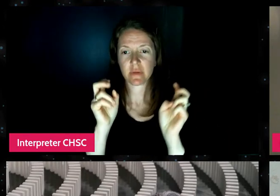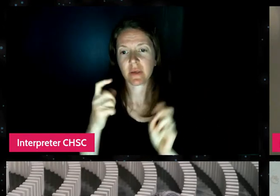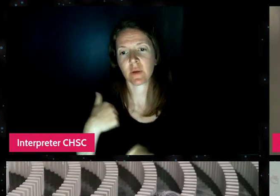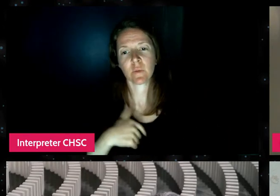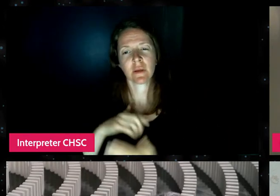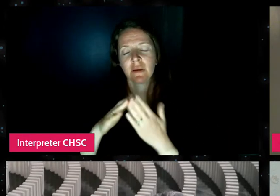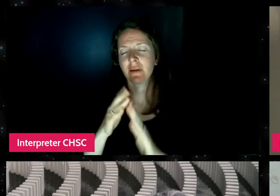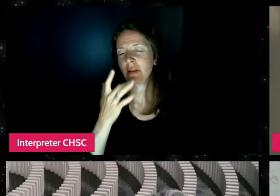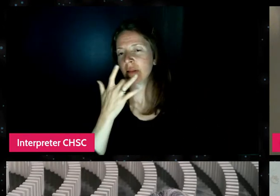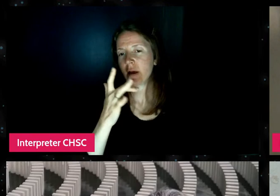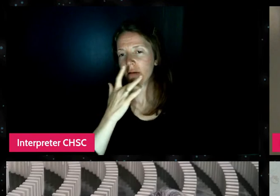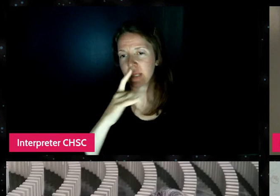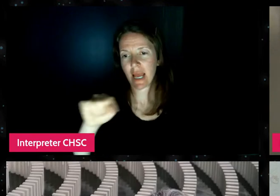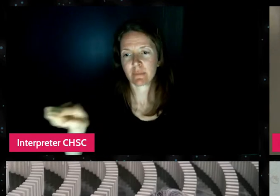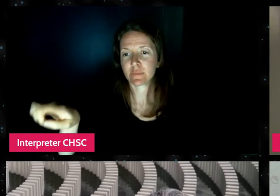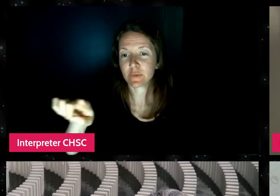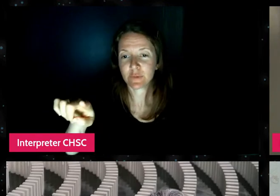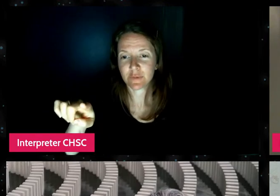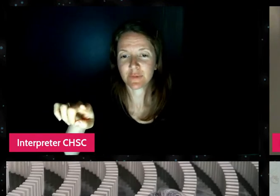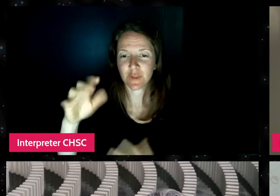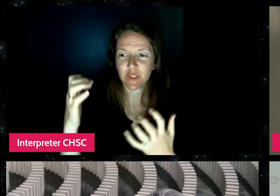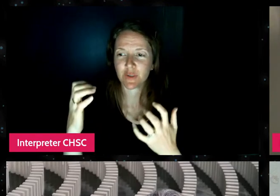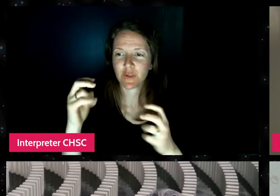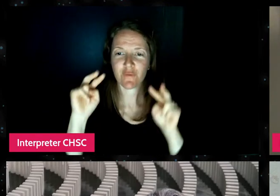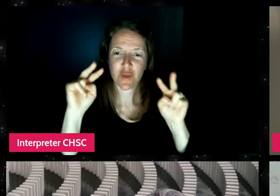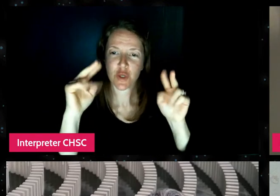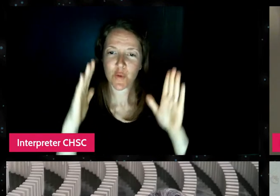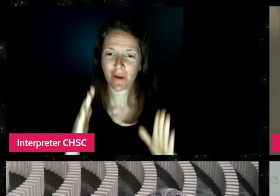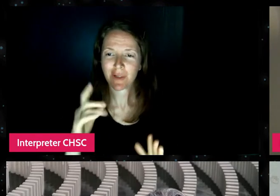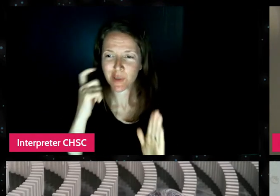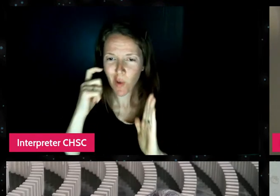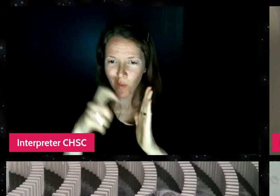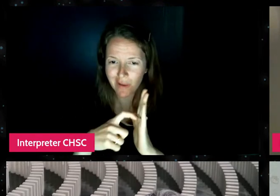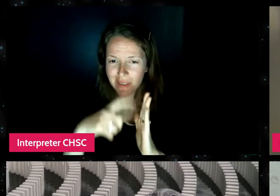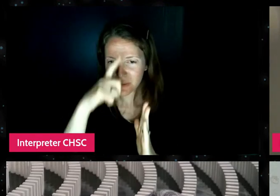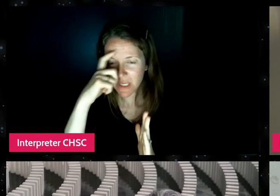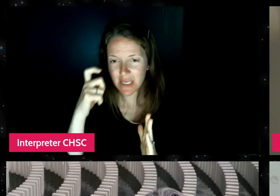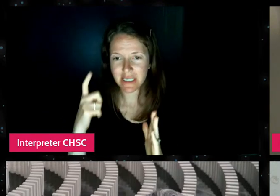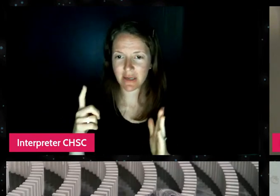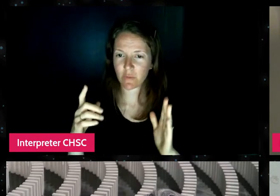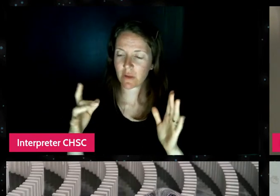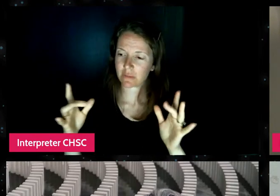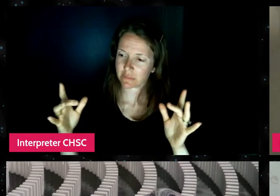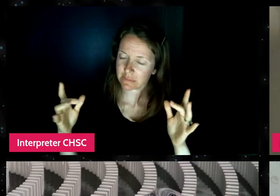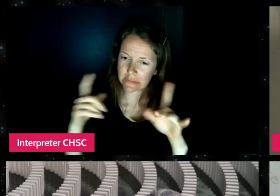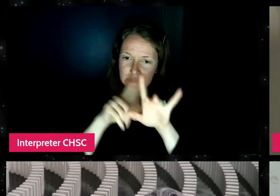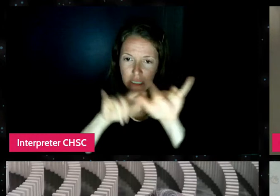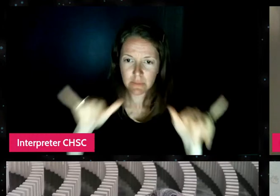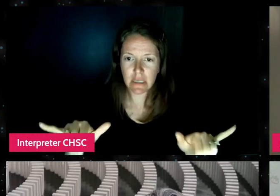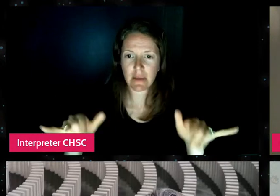the viewers have noticed that it coincided with these incredible things that were happening for Lily,